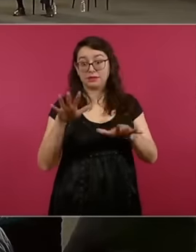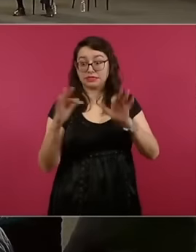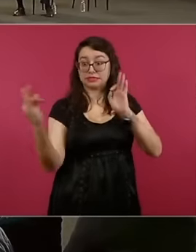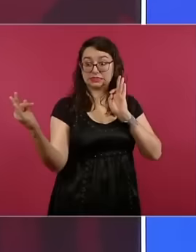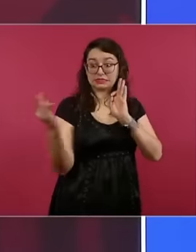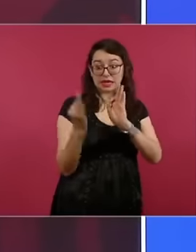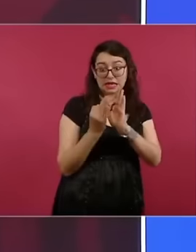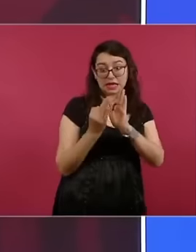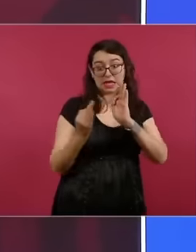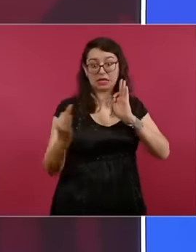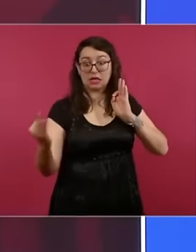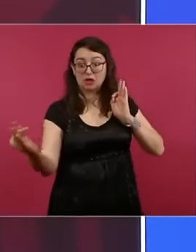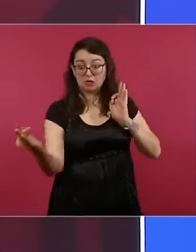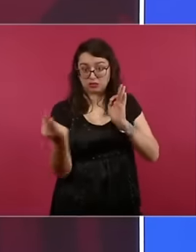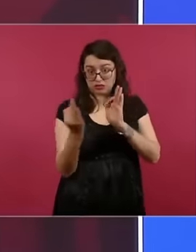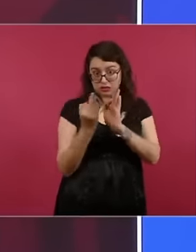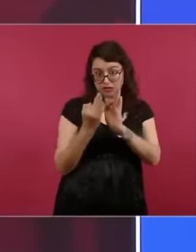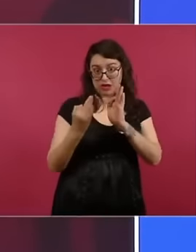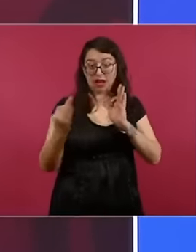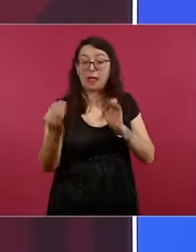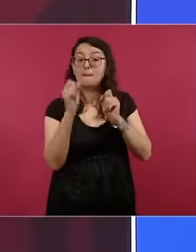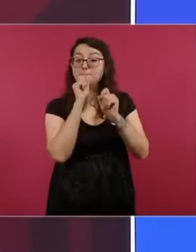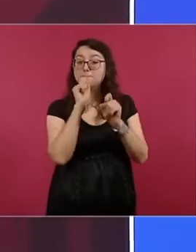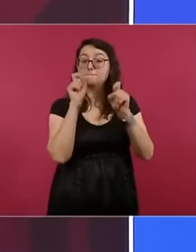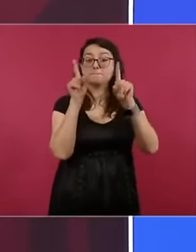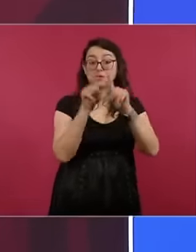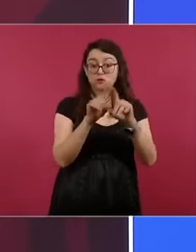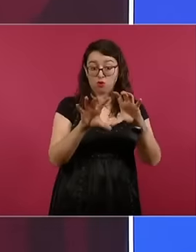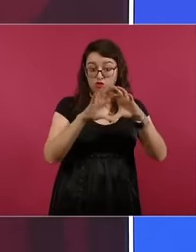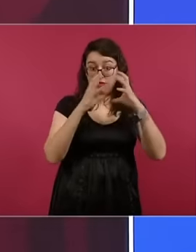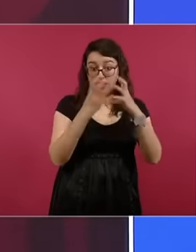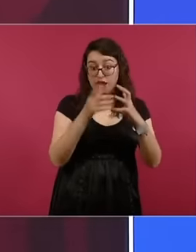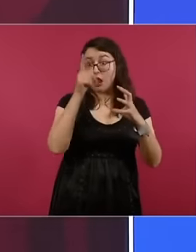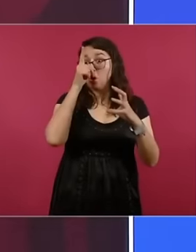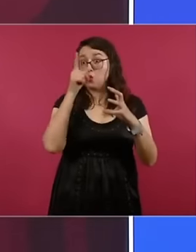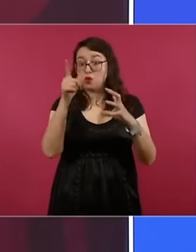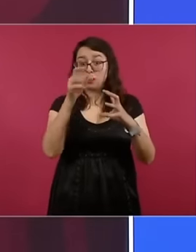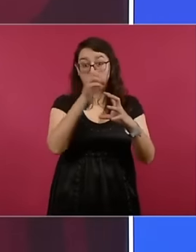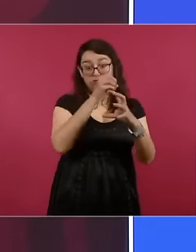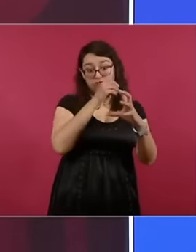constant and the same happens in the case of the moon around The earth is an elliptical orbit and therefore